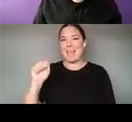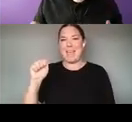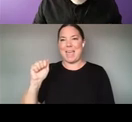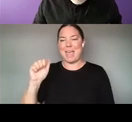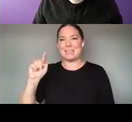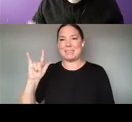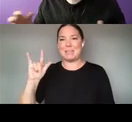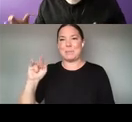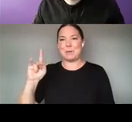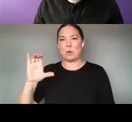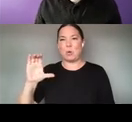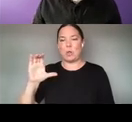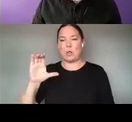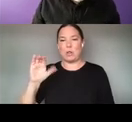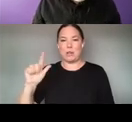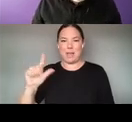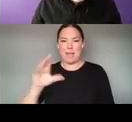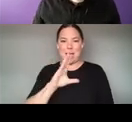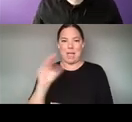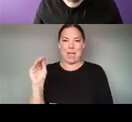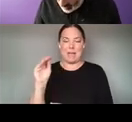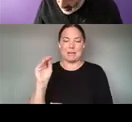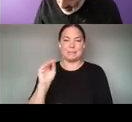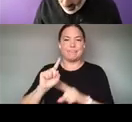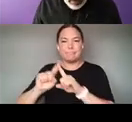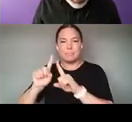RESEARCH AND OUTREACH AT THE INTERSECTION OF ART, SCIENCE, TECHNOLOGY AND CULTURE.